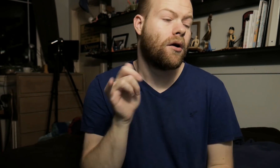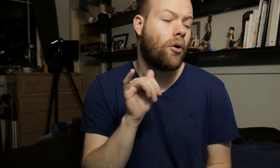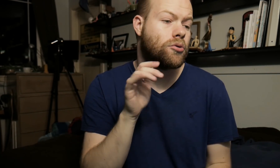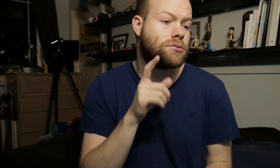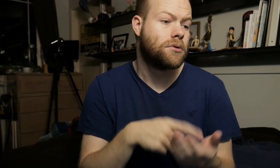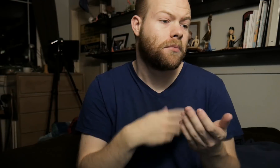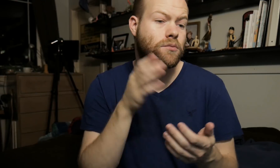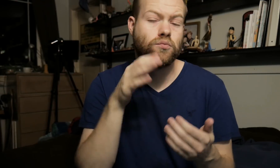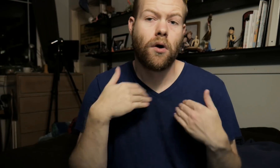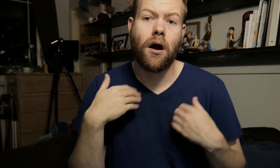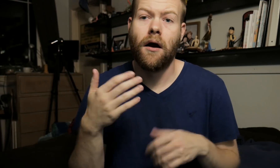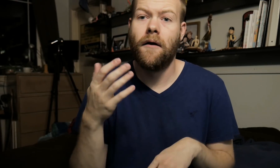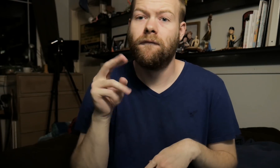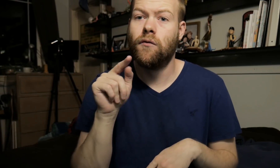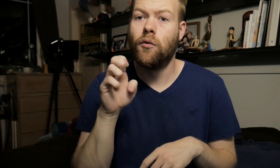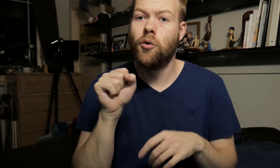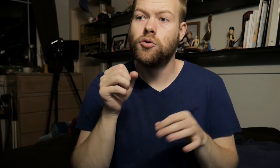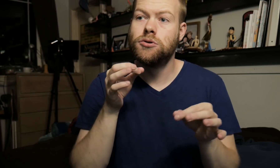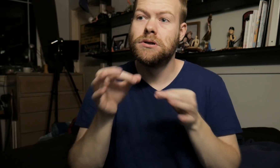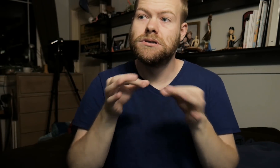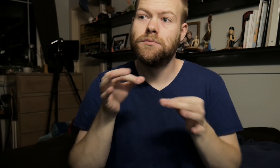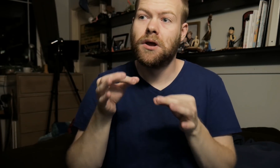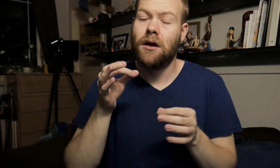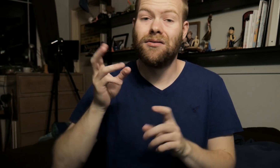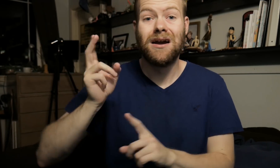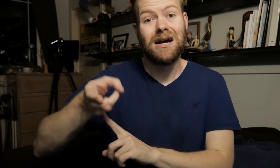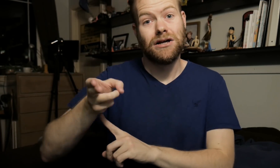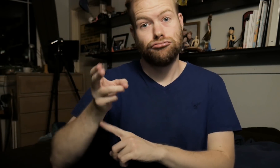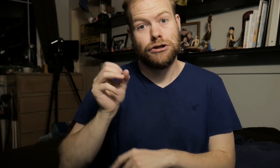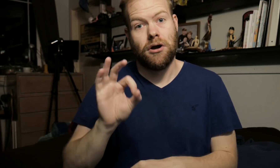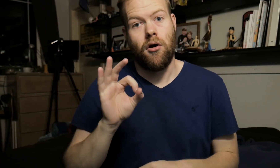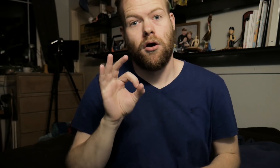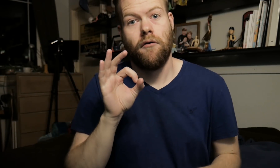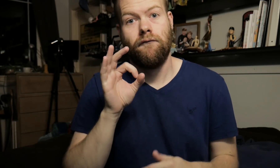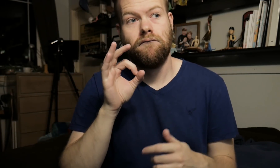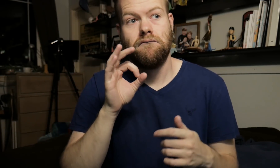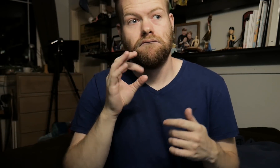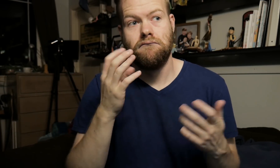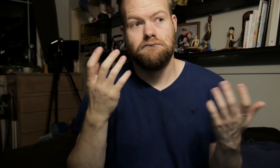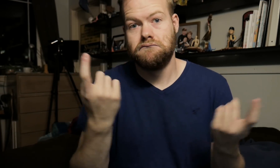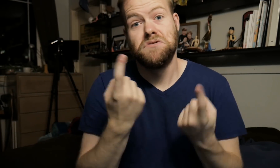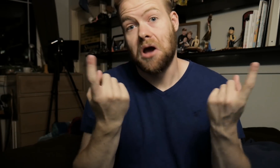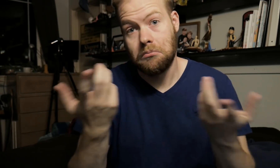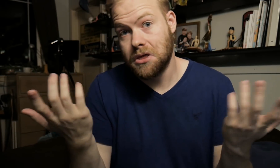Also, sometimes it will have notes explaining the history of something.